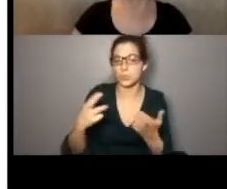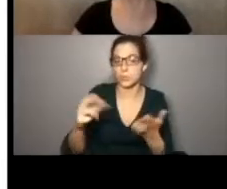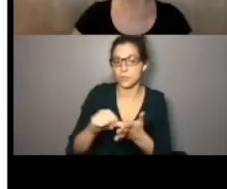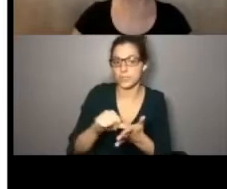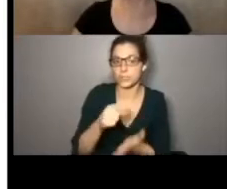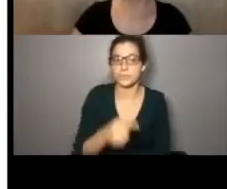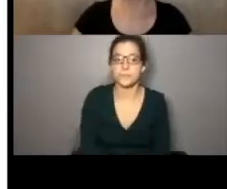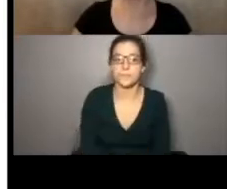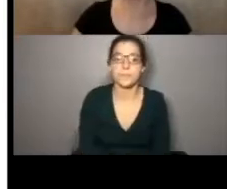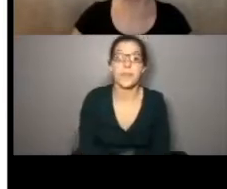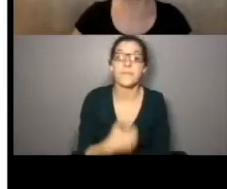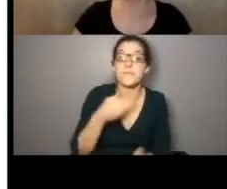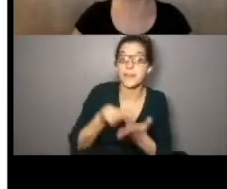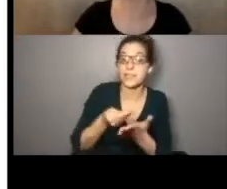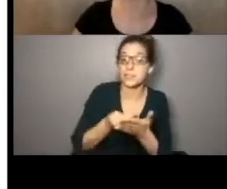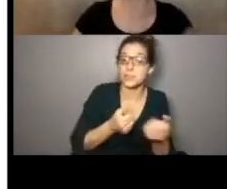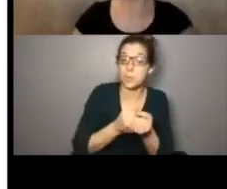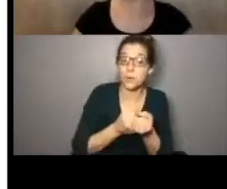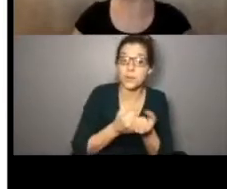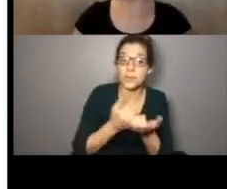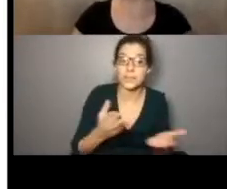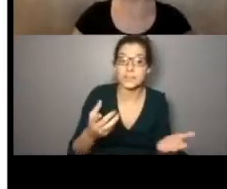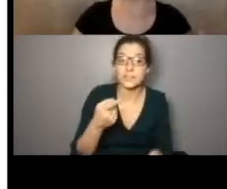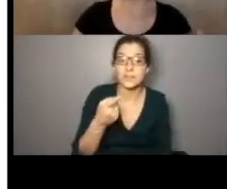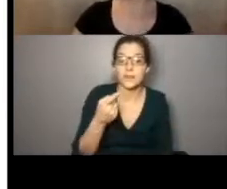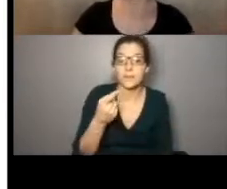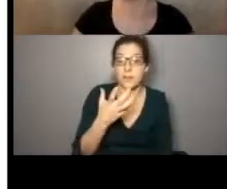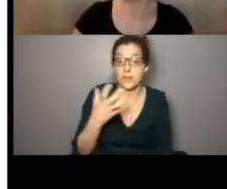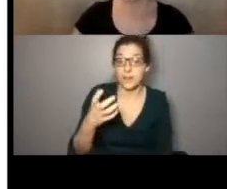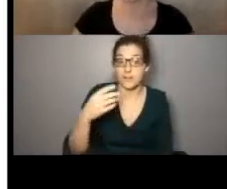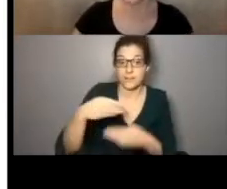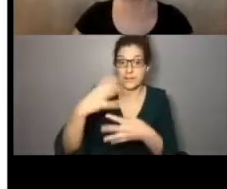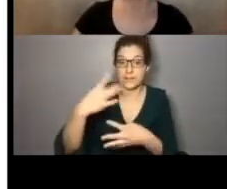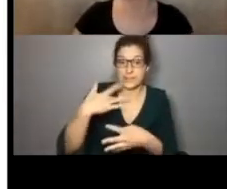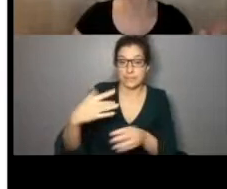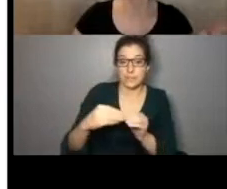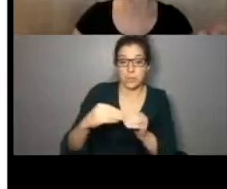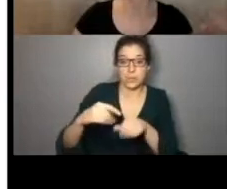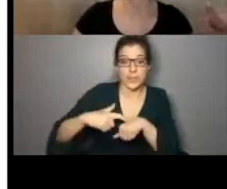Resource page. We also have some financial support things . A lot of these tend to be a little bit more timely, but